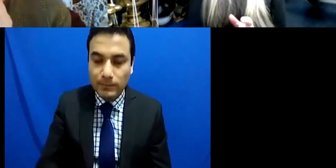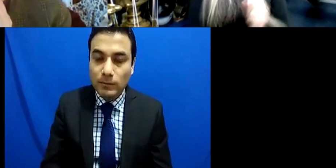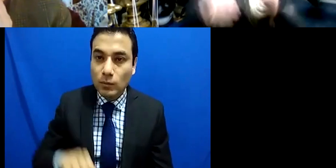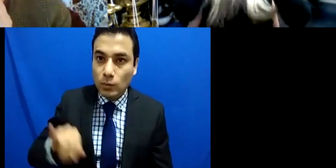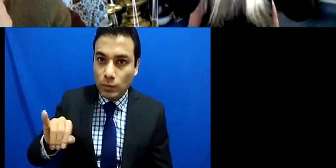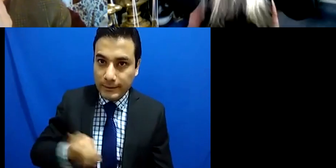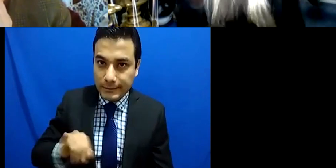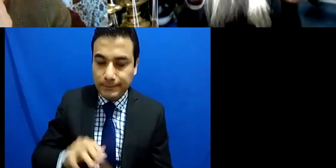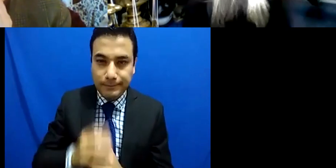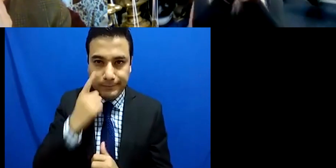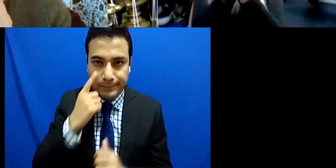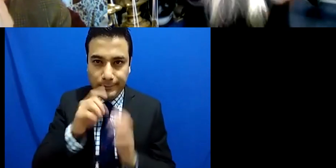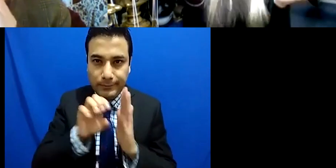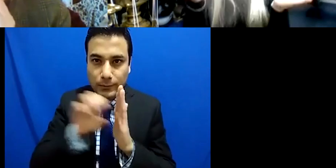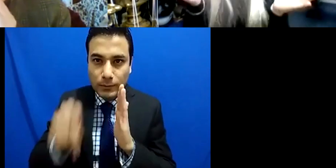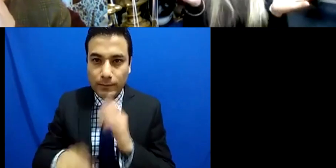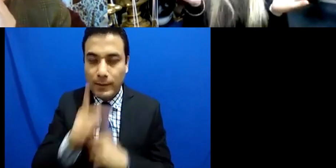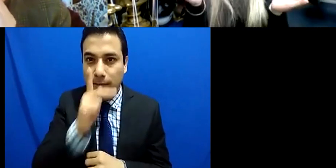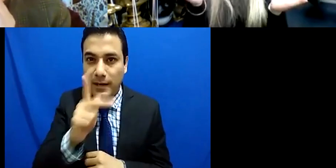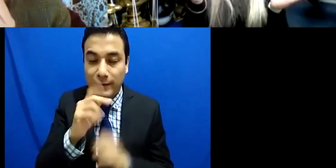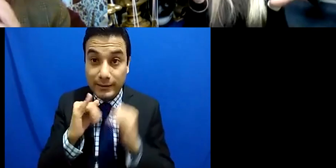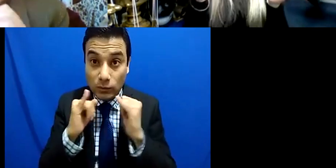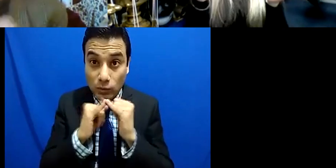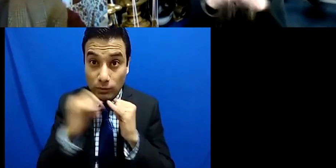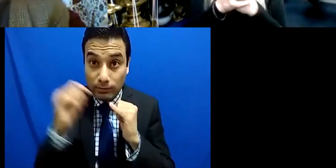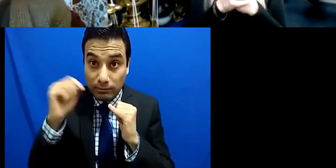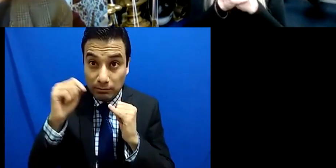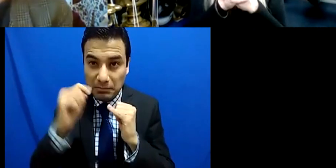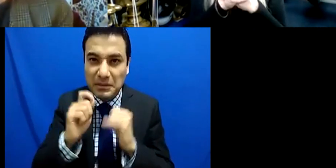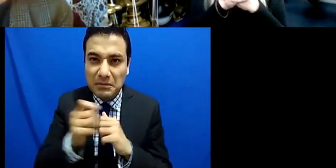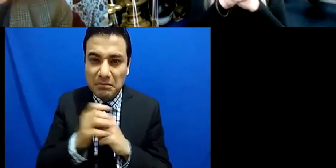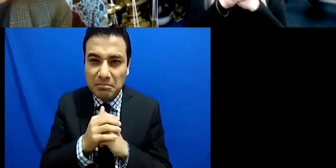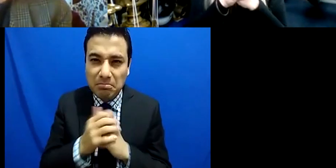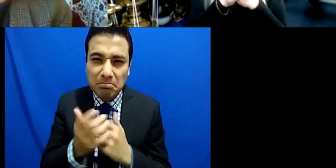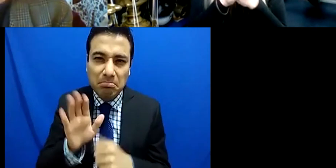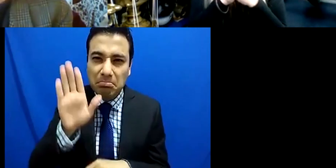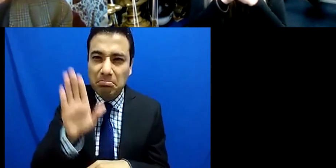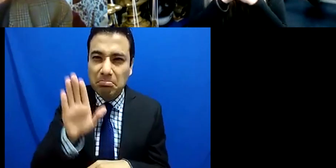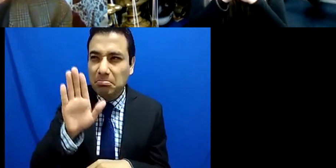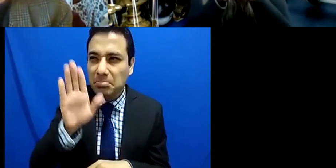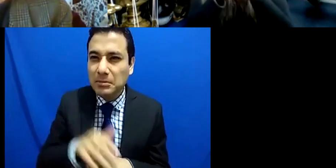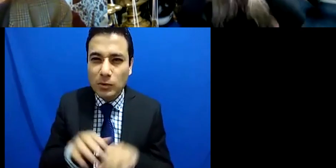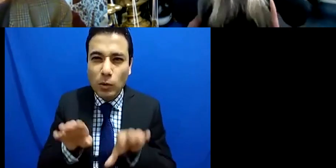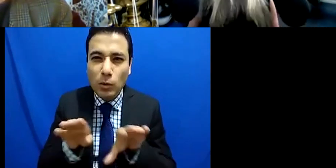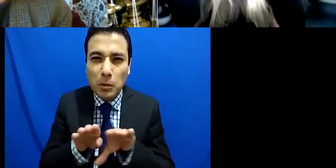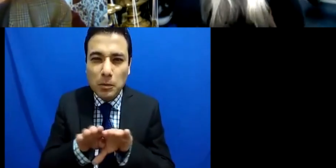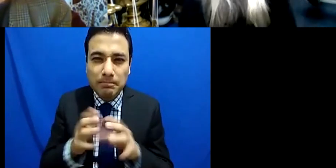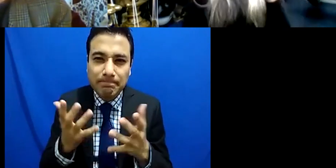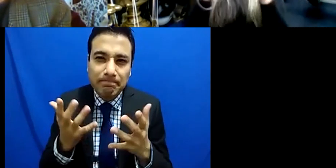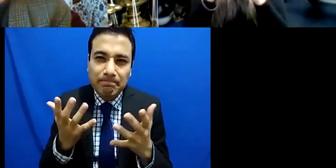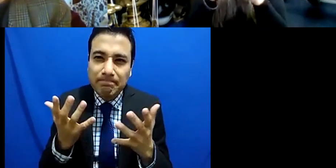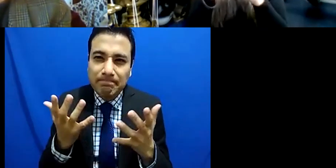it almost feels like a box in a way and and I feel that you know these kind of establishments or